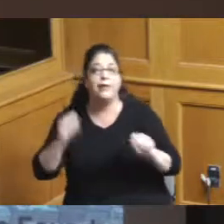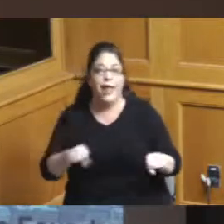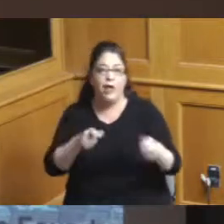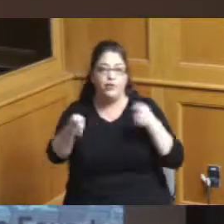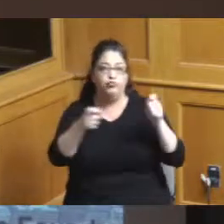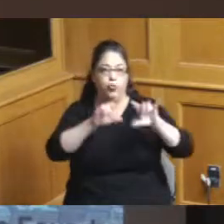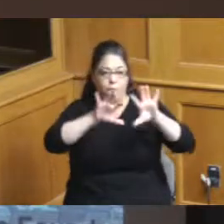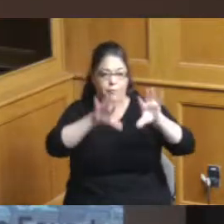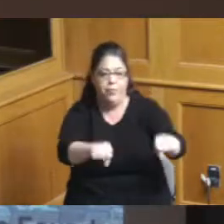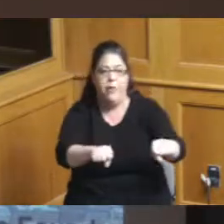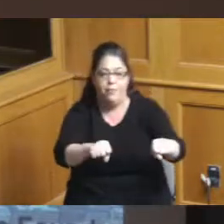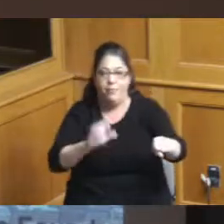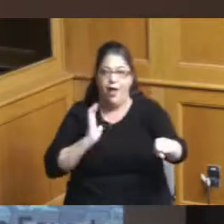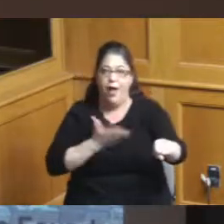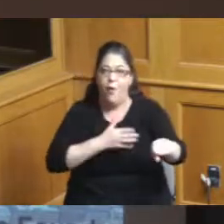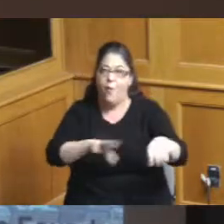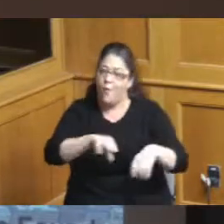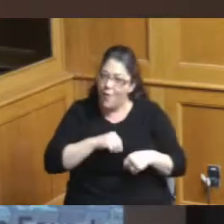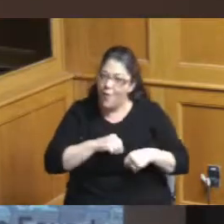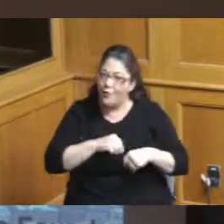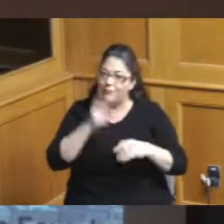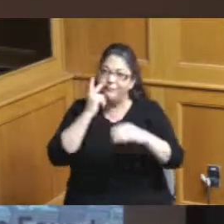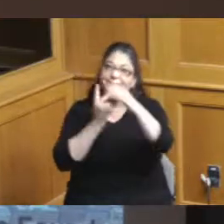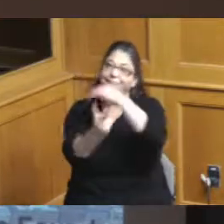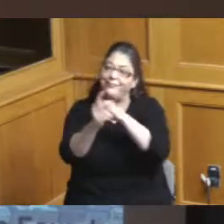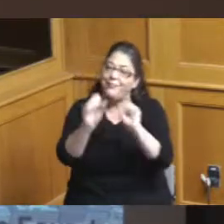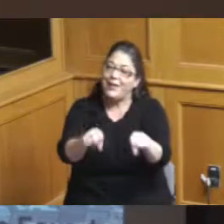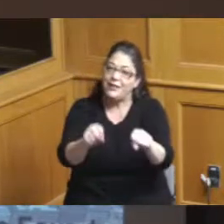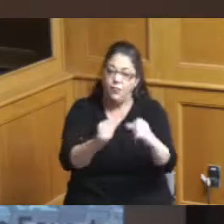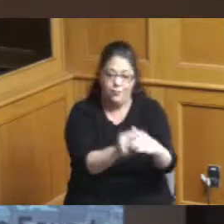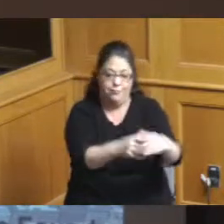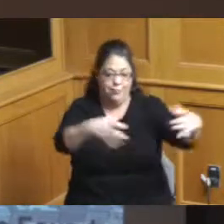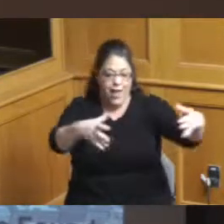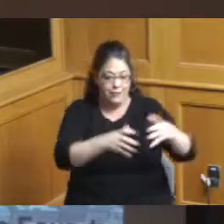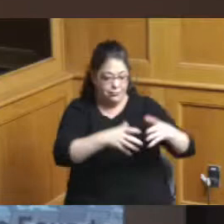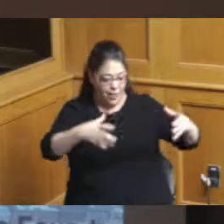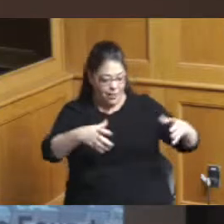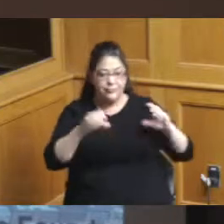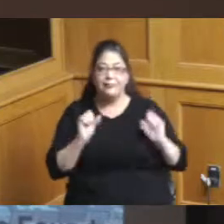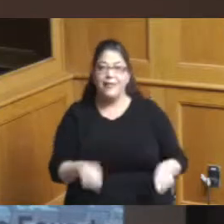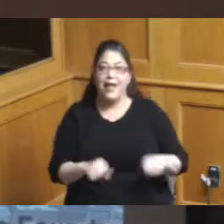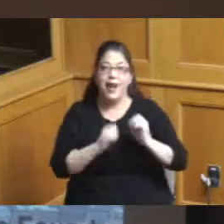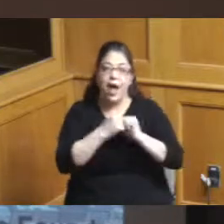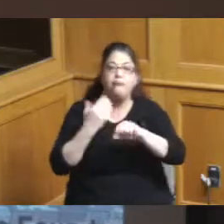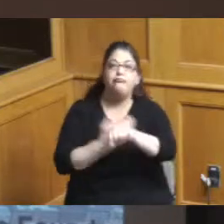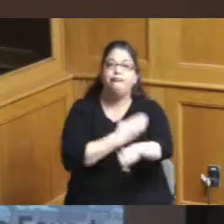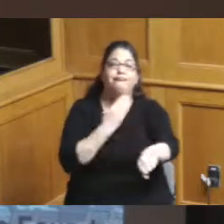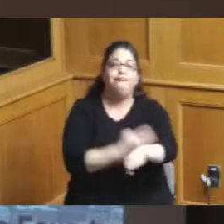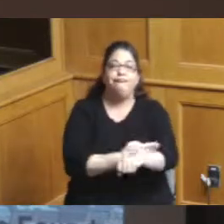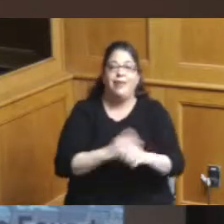our own destiny as it relates to expanding and revitalizing our convention district Bridget